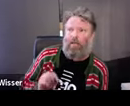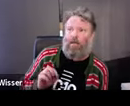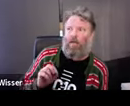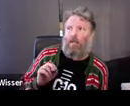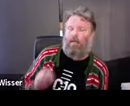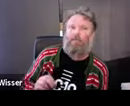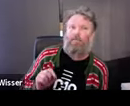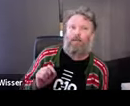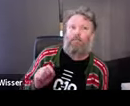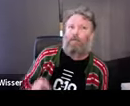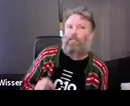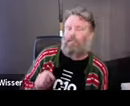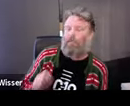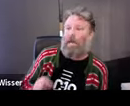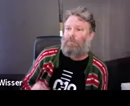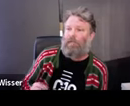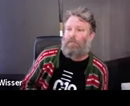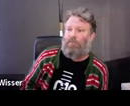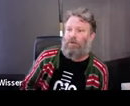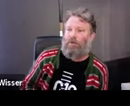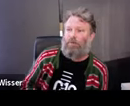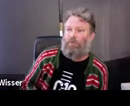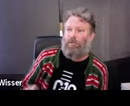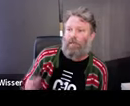of Cultural Adaption, is the idea that all art is basically the